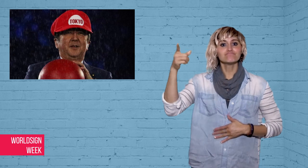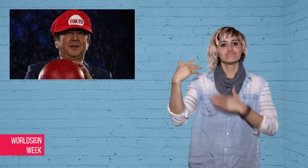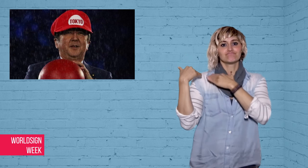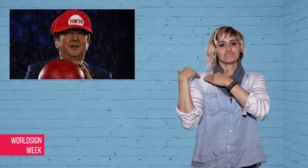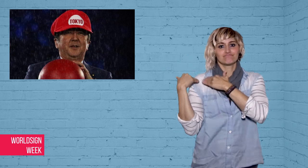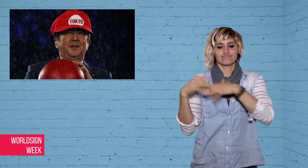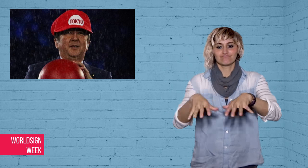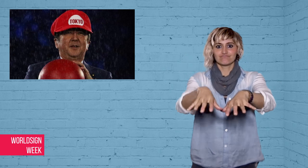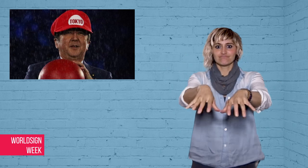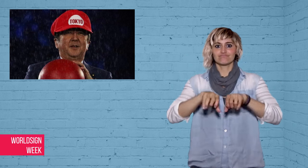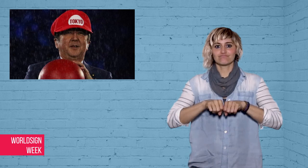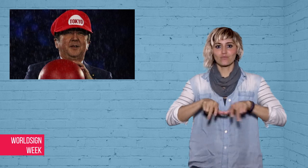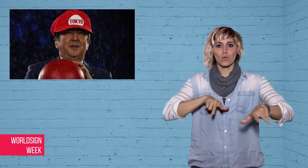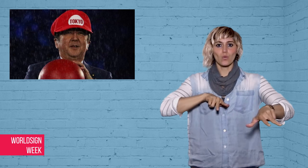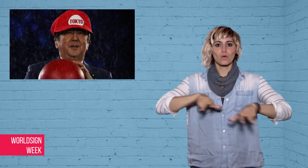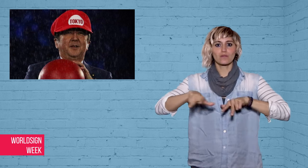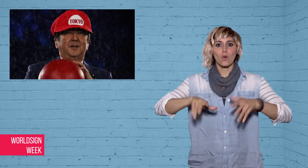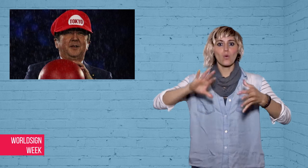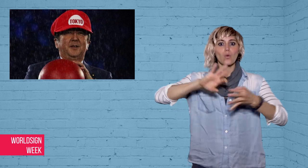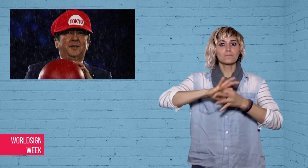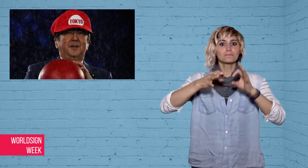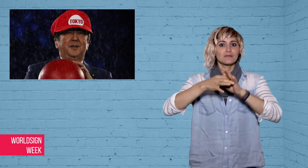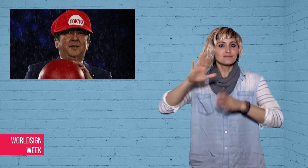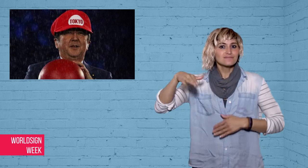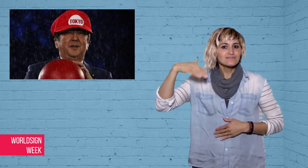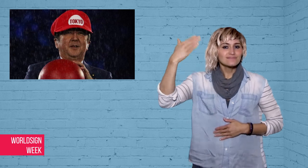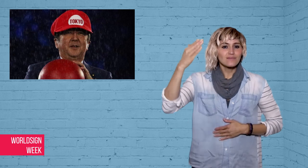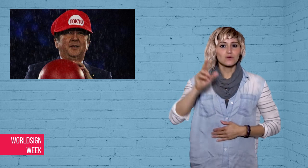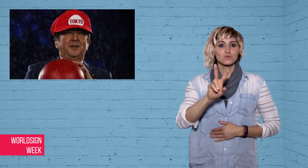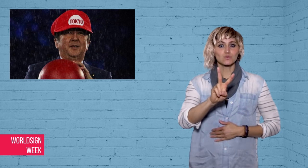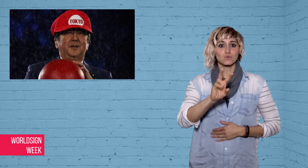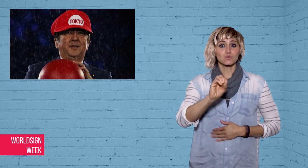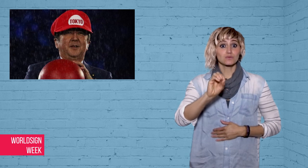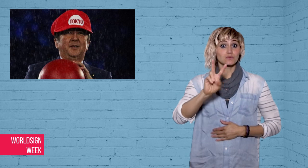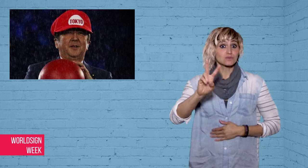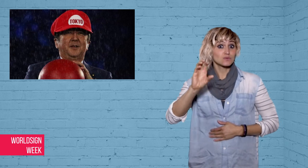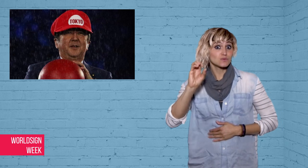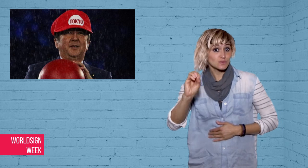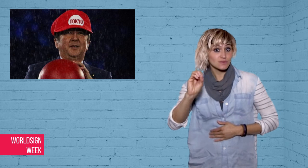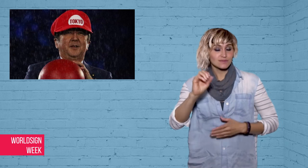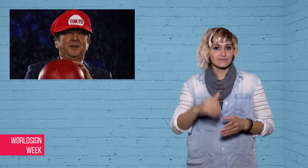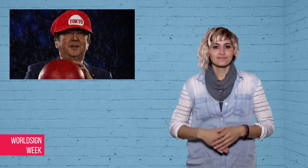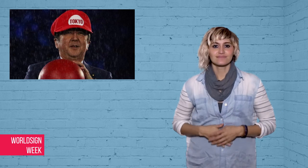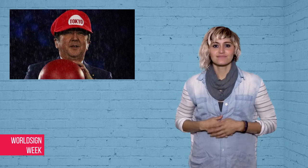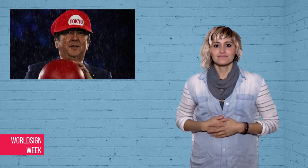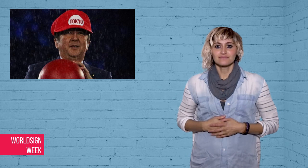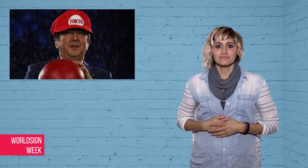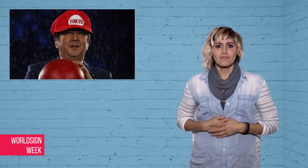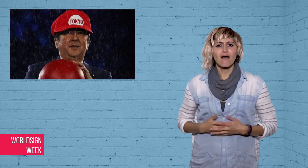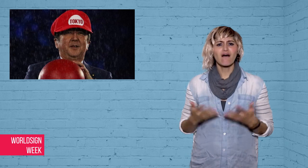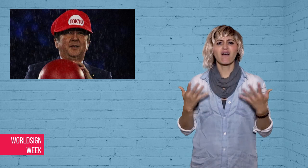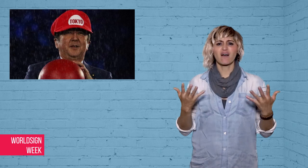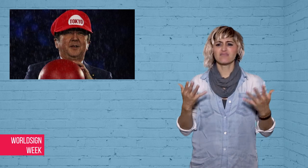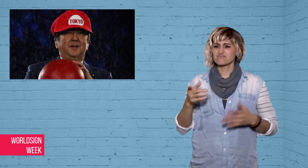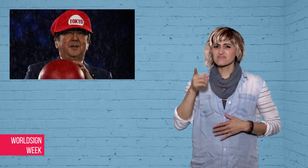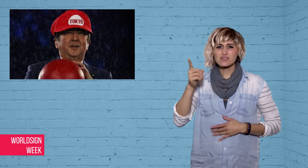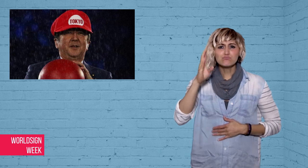for Japan to show one of their iconic